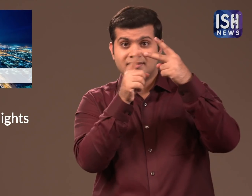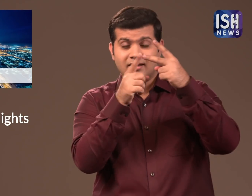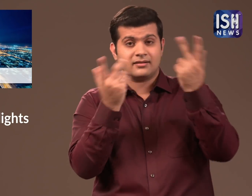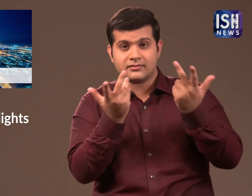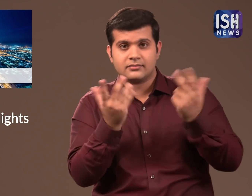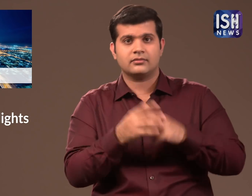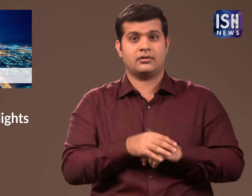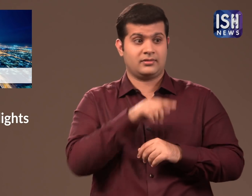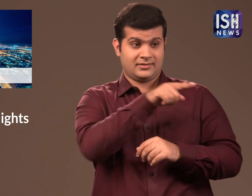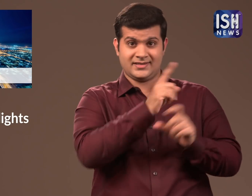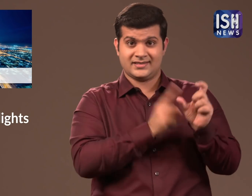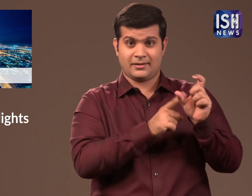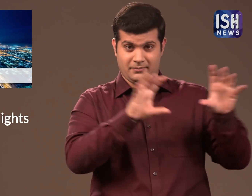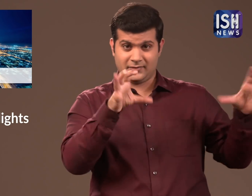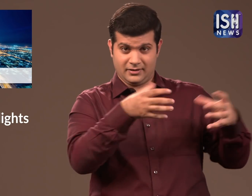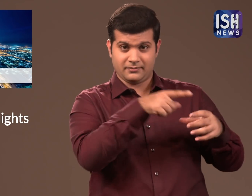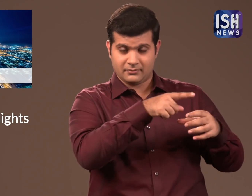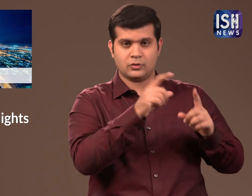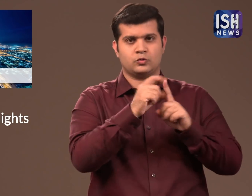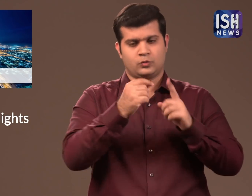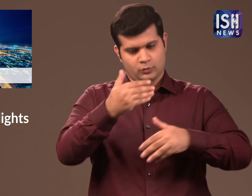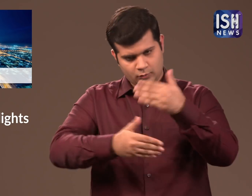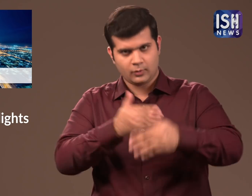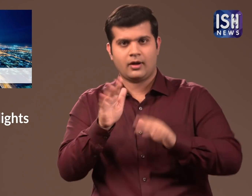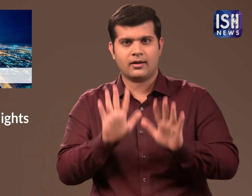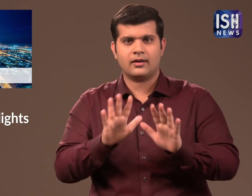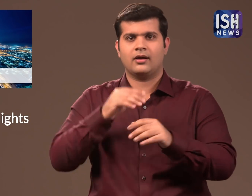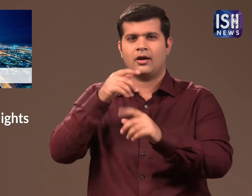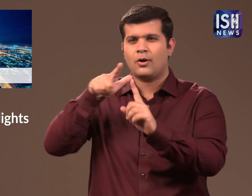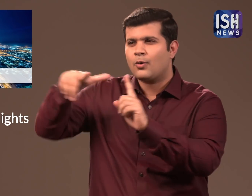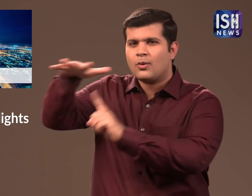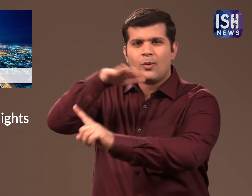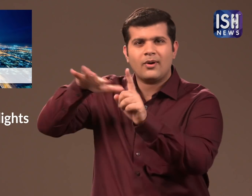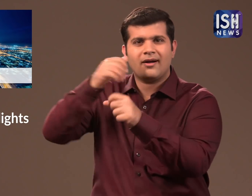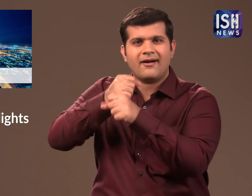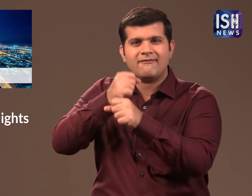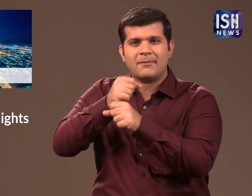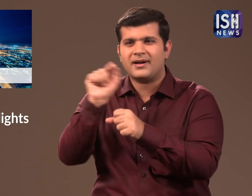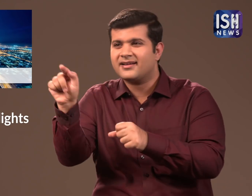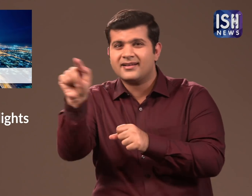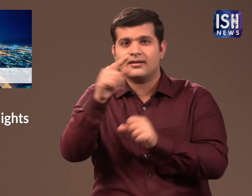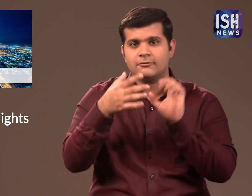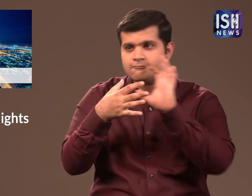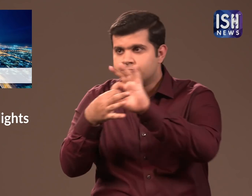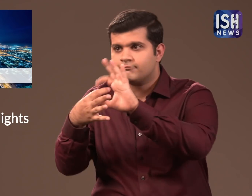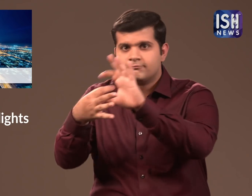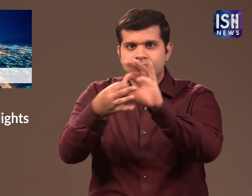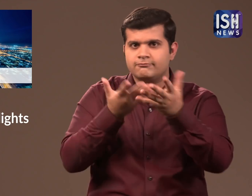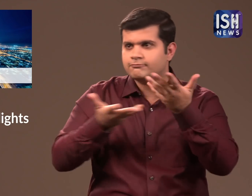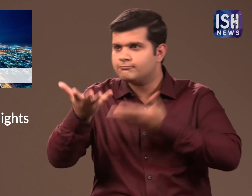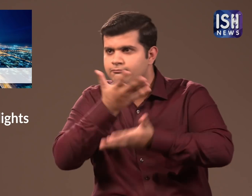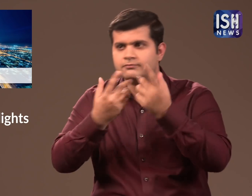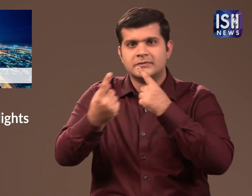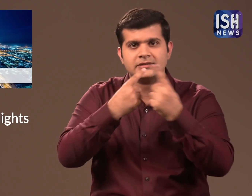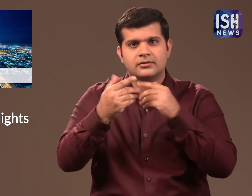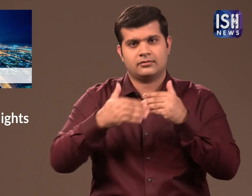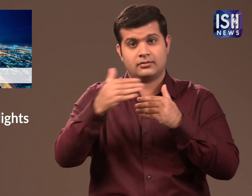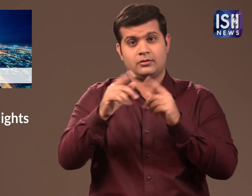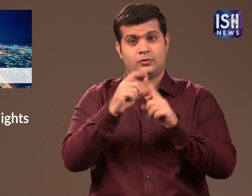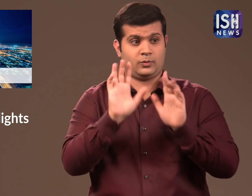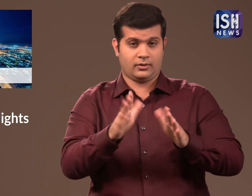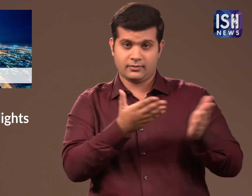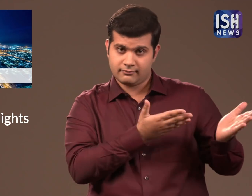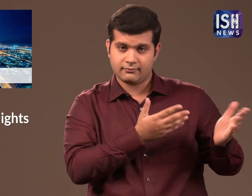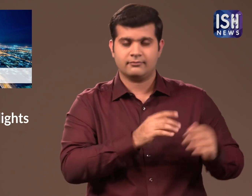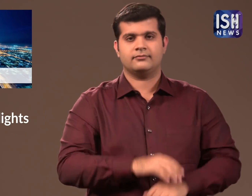They will do so through discussions by local elected governments.